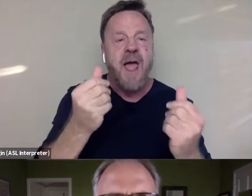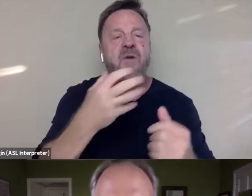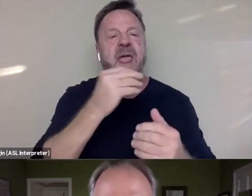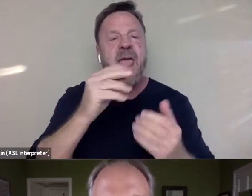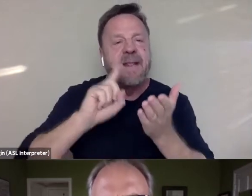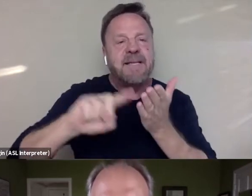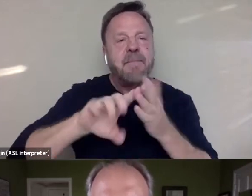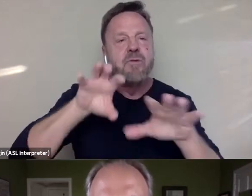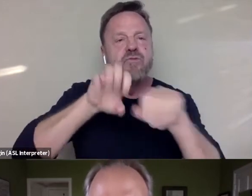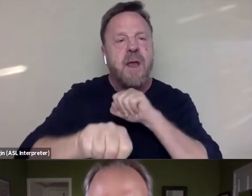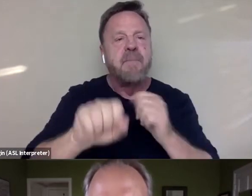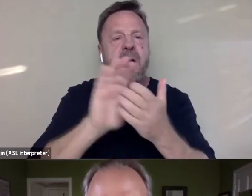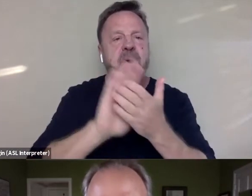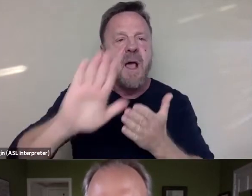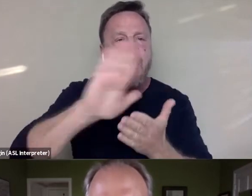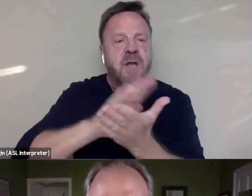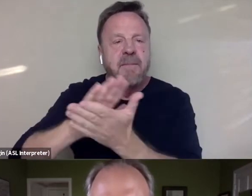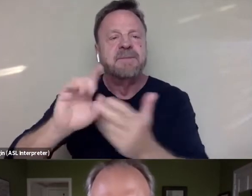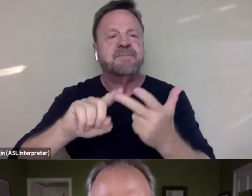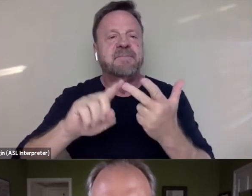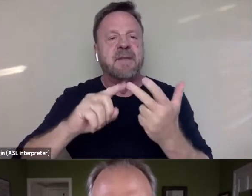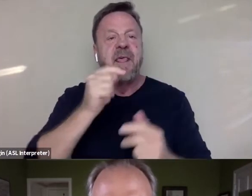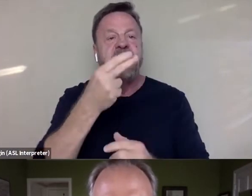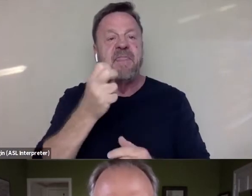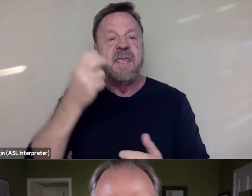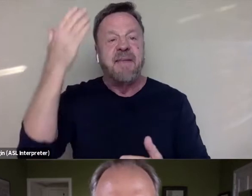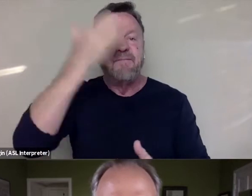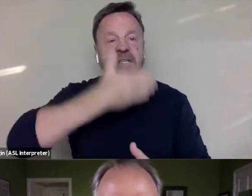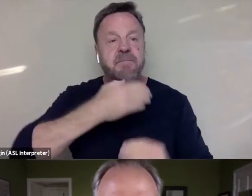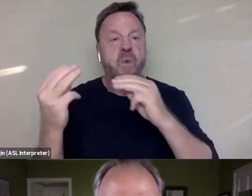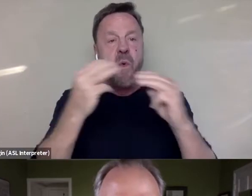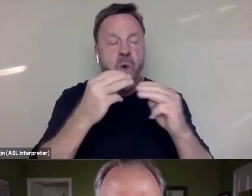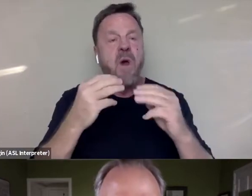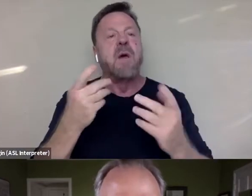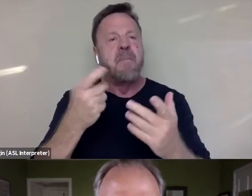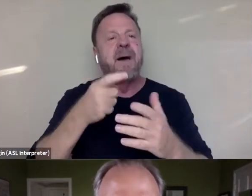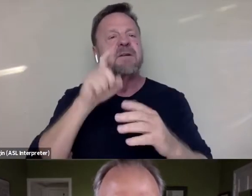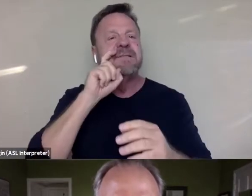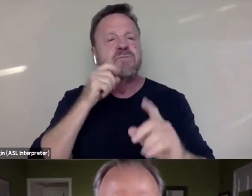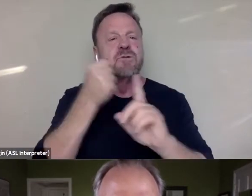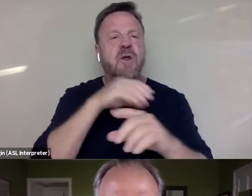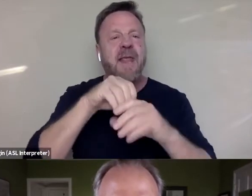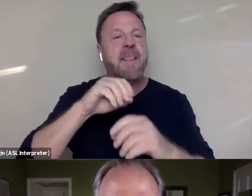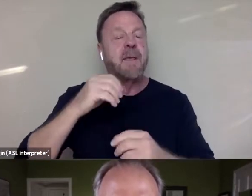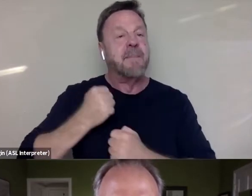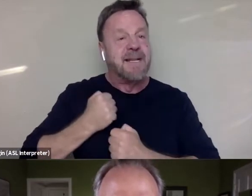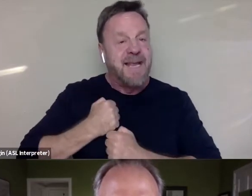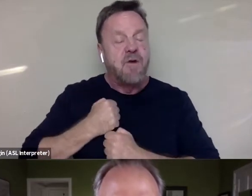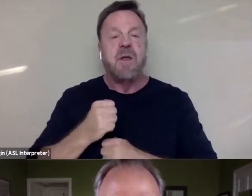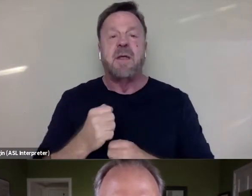you did "The Invisible War" about sexual assault in the military, and now you've done "On the Record",